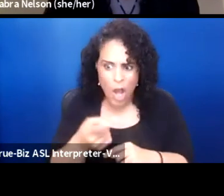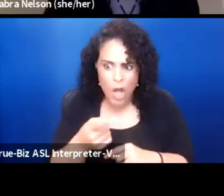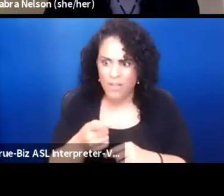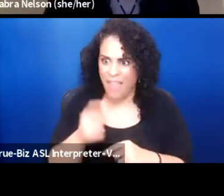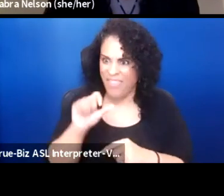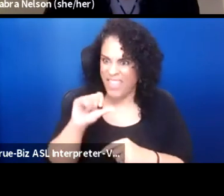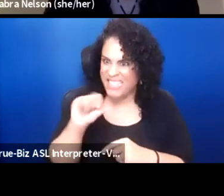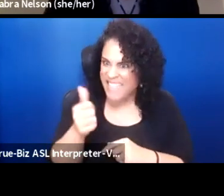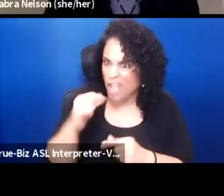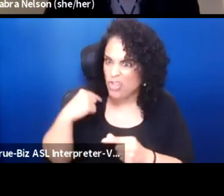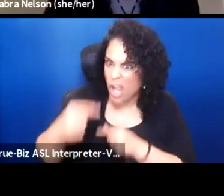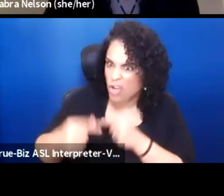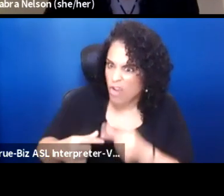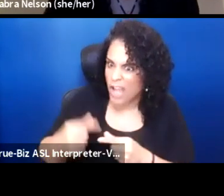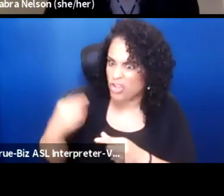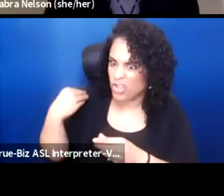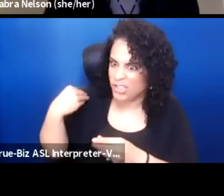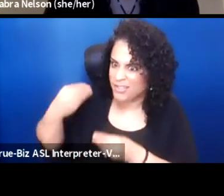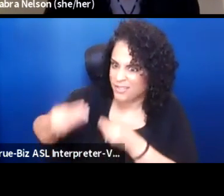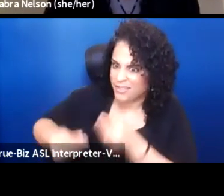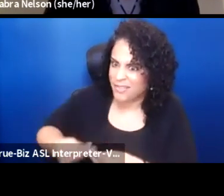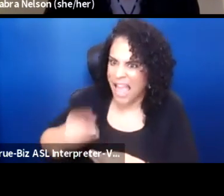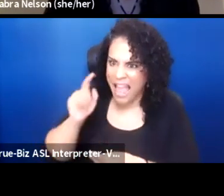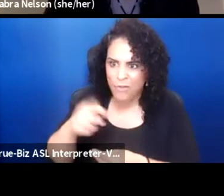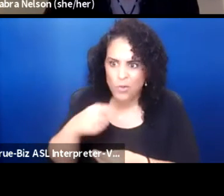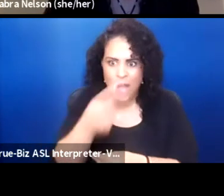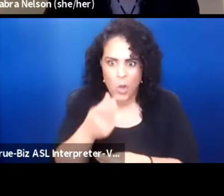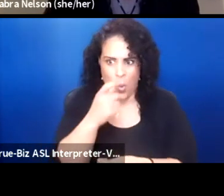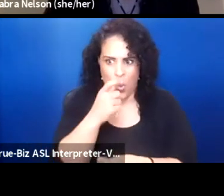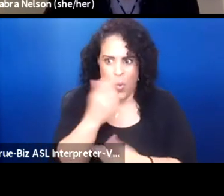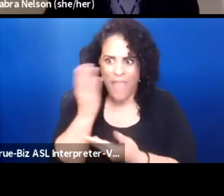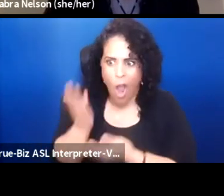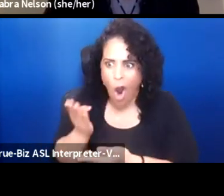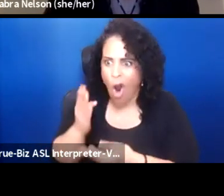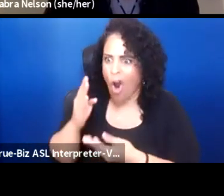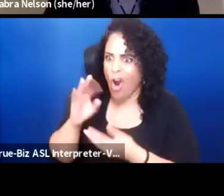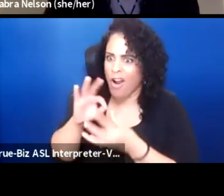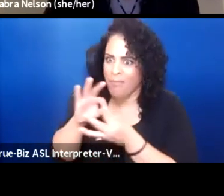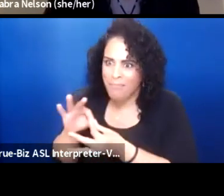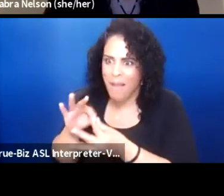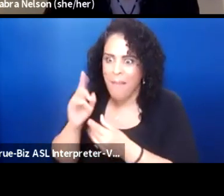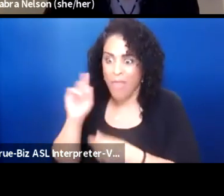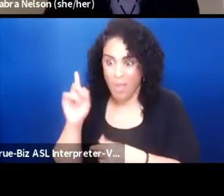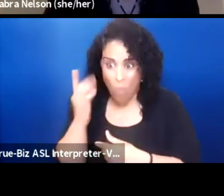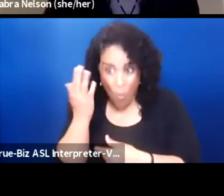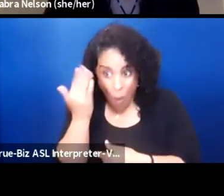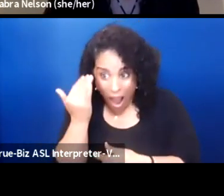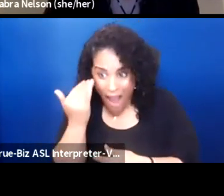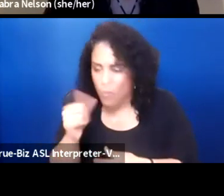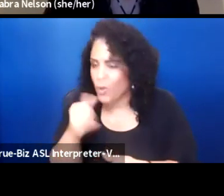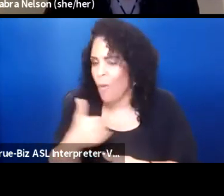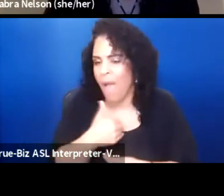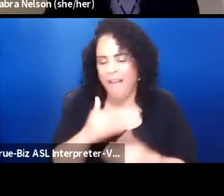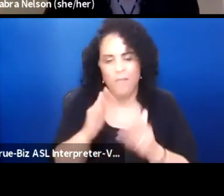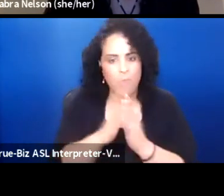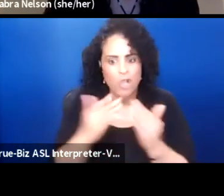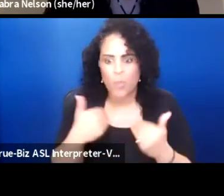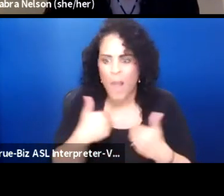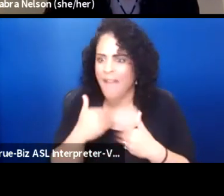of my family were and all about them. And once again, the reason is because we don't have books. We're winter lodges, we're an oral culture.